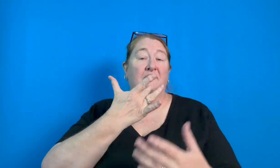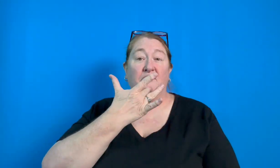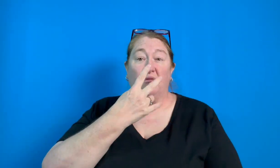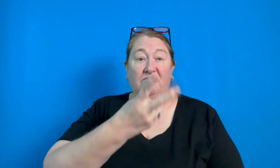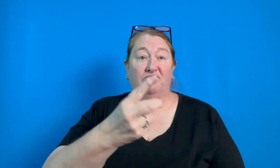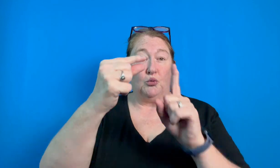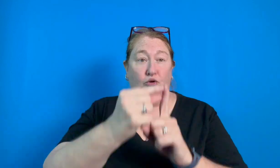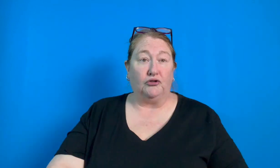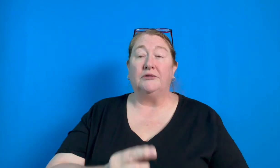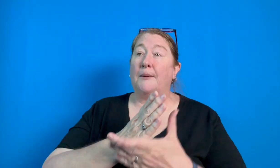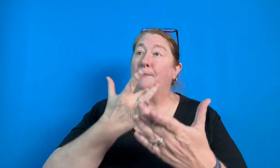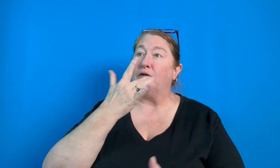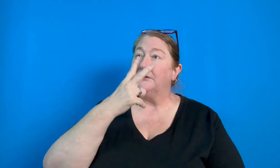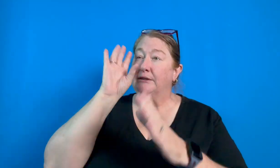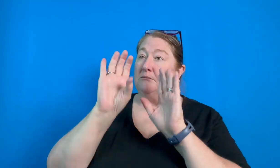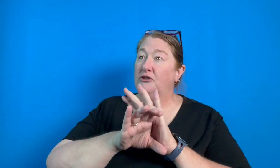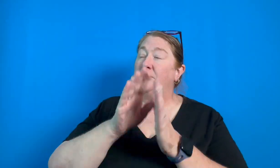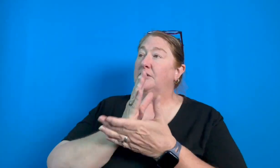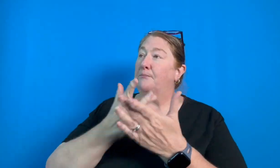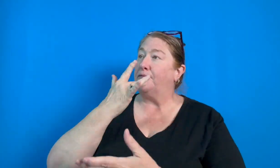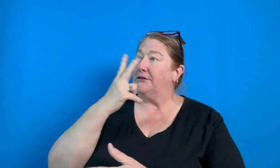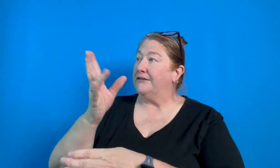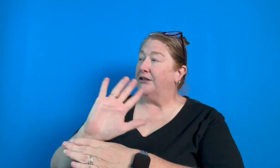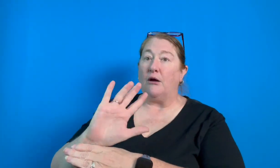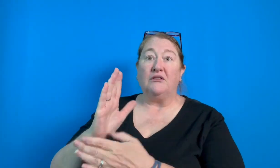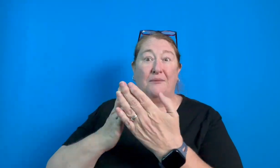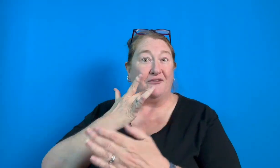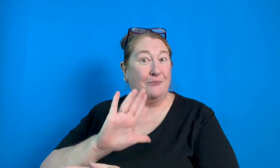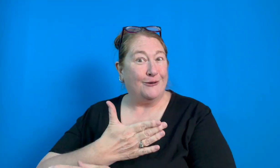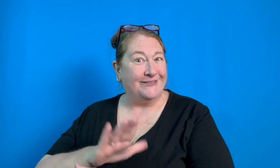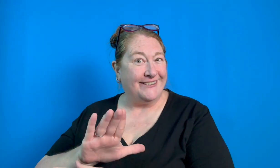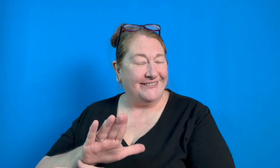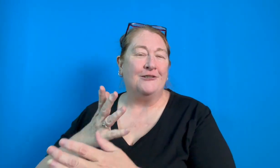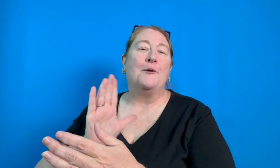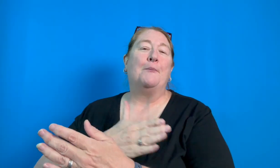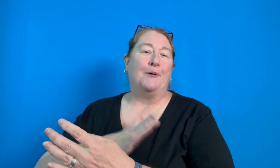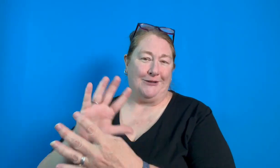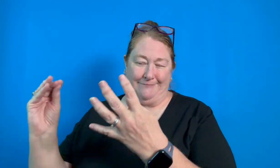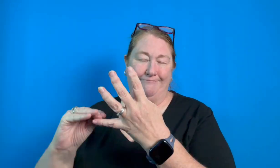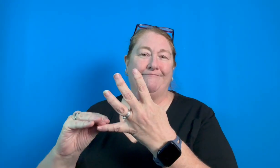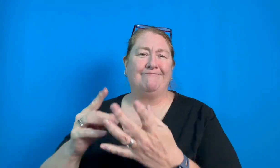Some people prefer to read words, some prefer pictures, some prefer videos, and some prefer music. So music is a part of the visual aid resources